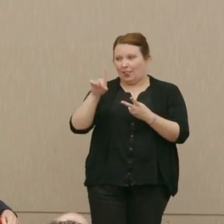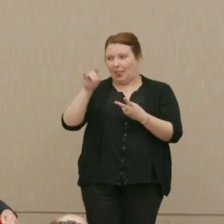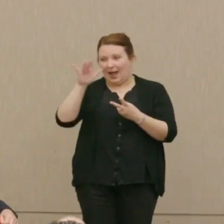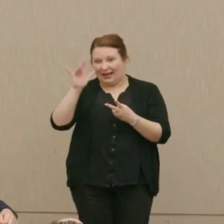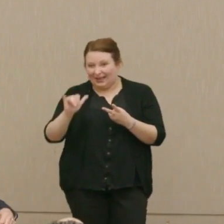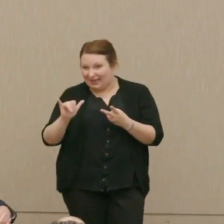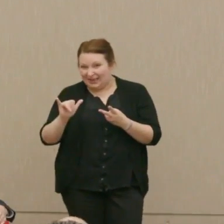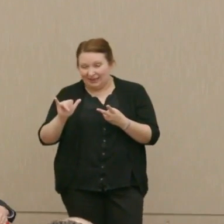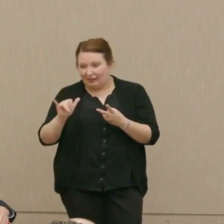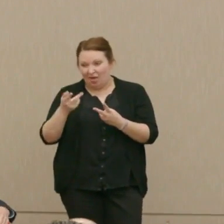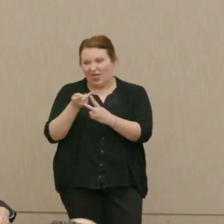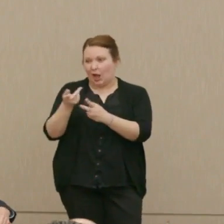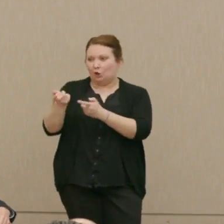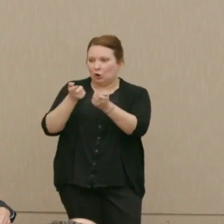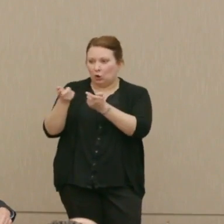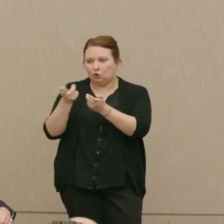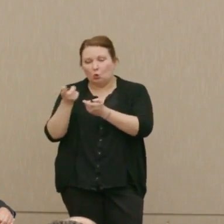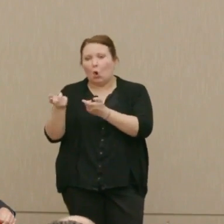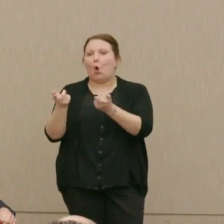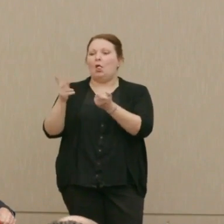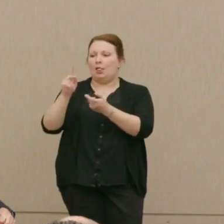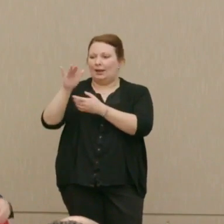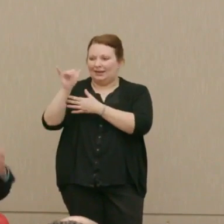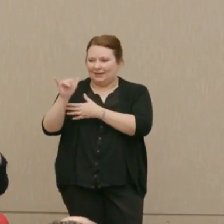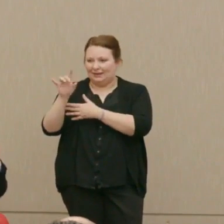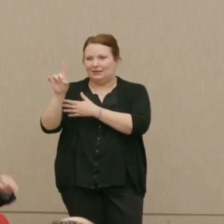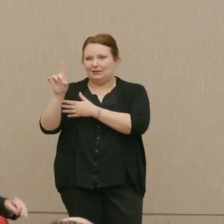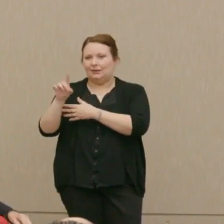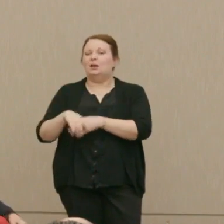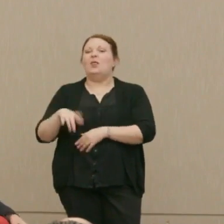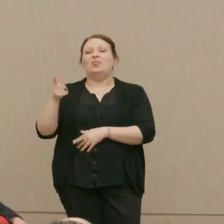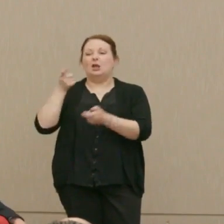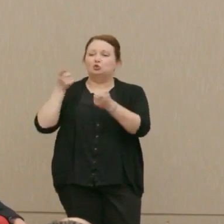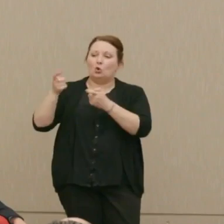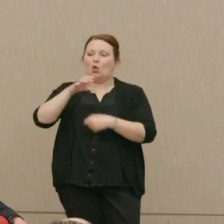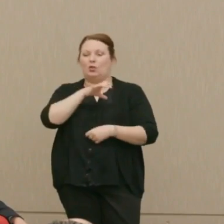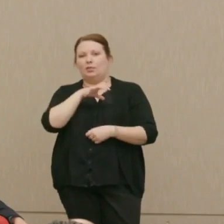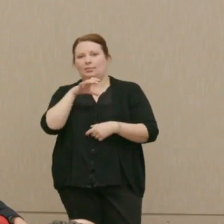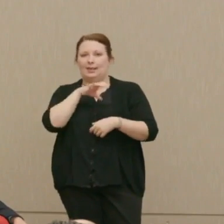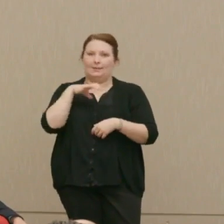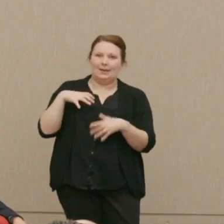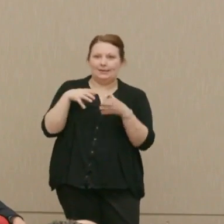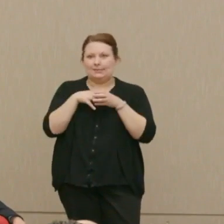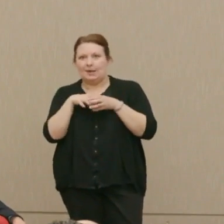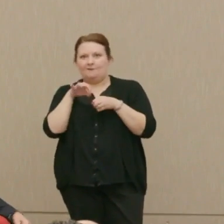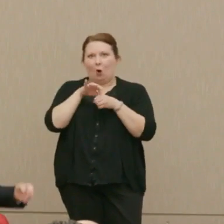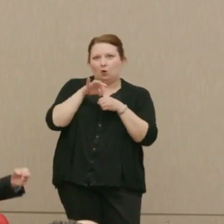They control, they influence too many committees, votes, donations and what not.